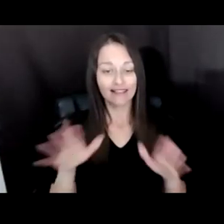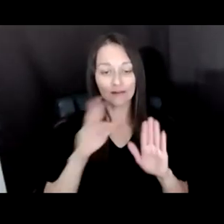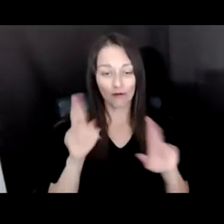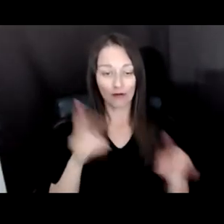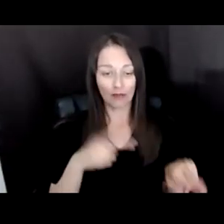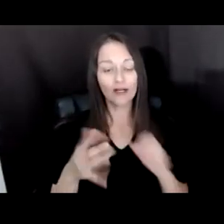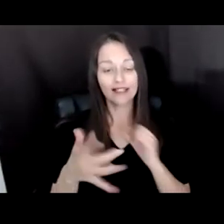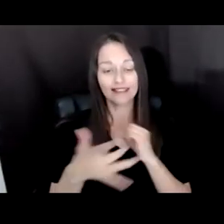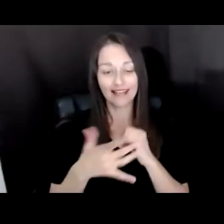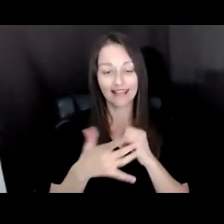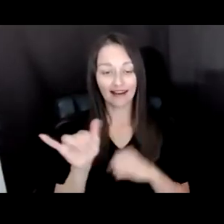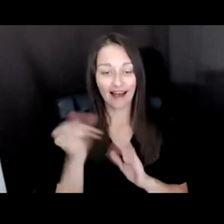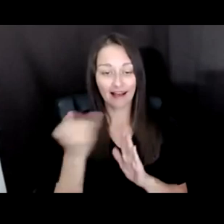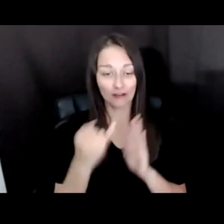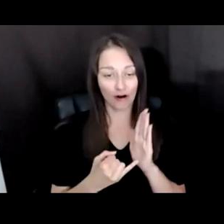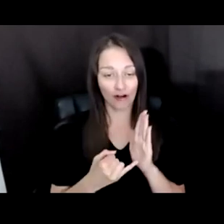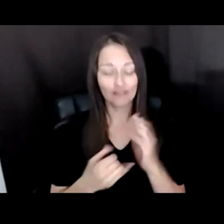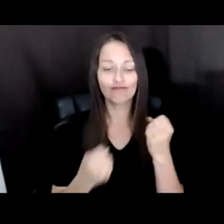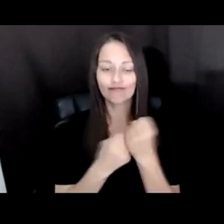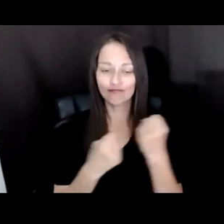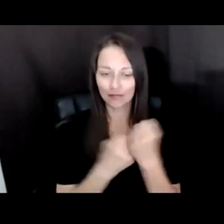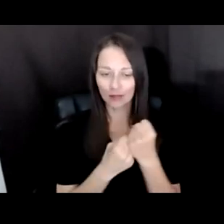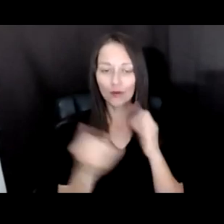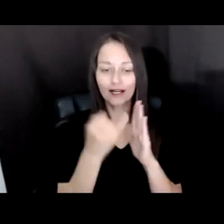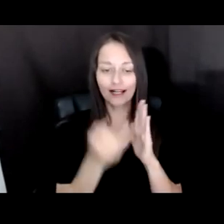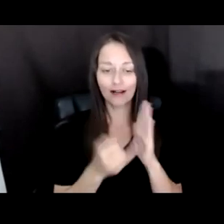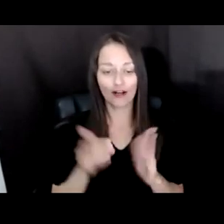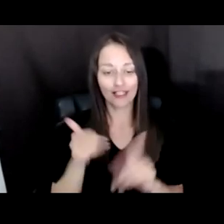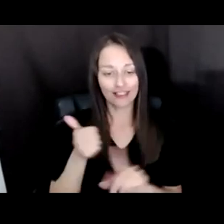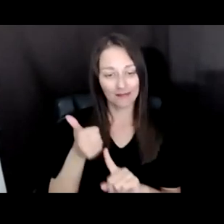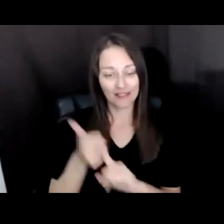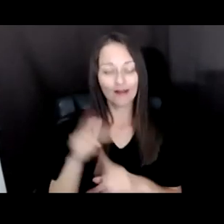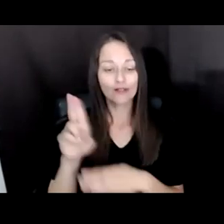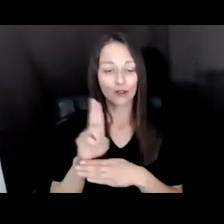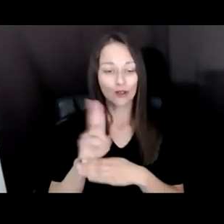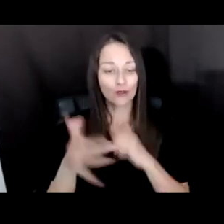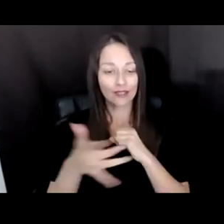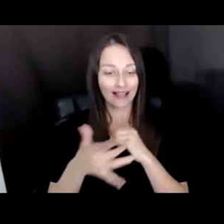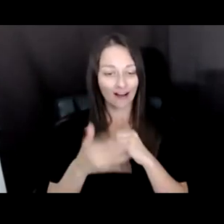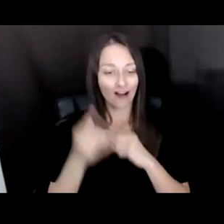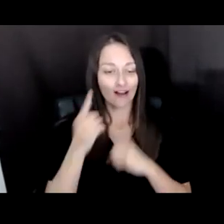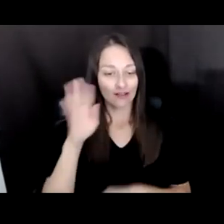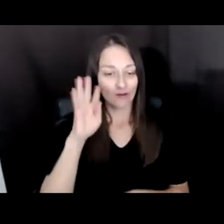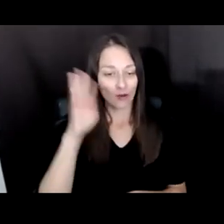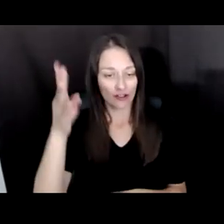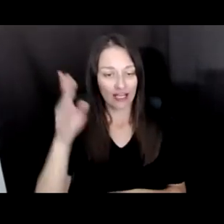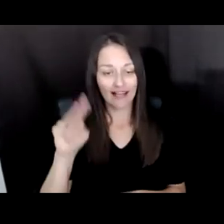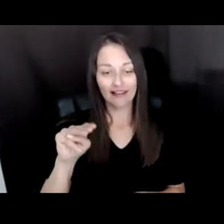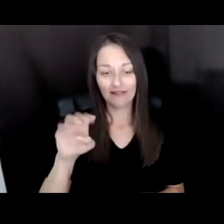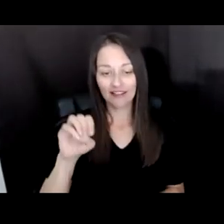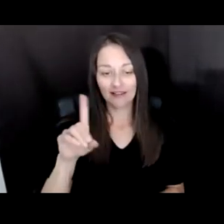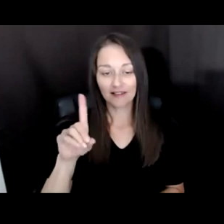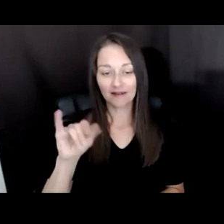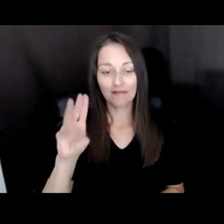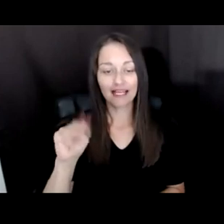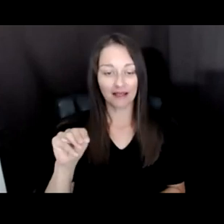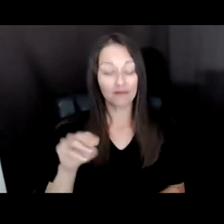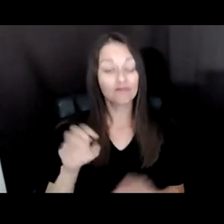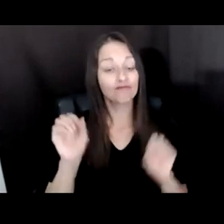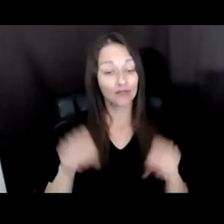TECHNOLOGY AS A CREATIVE MEDIUM. YOU CAN READ AND DOWNLOAD THE REPORT ON OUR WEBSITE AT ARTS.GOV.